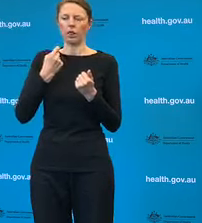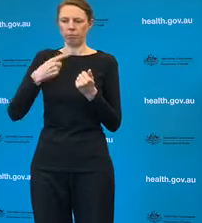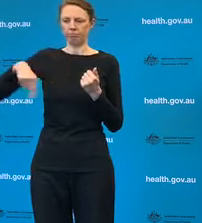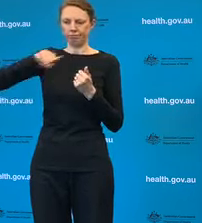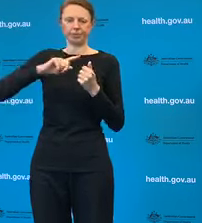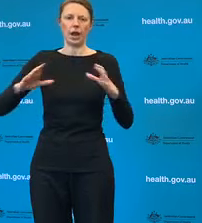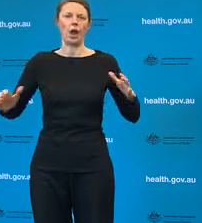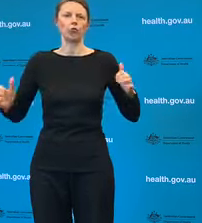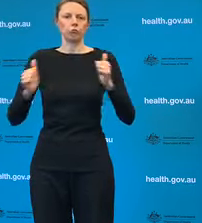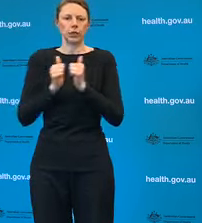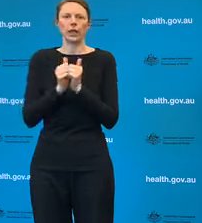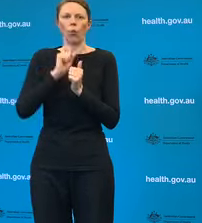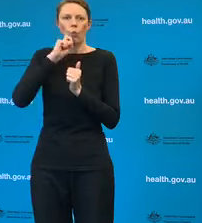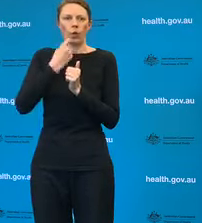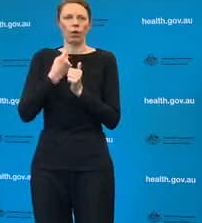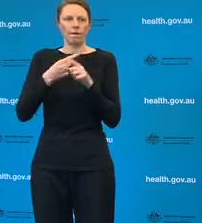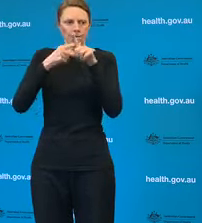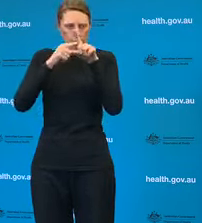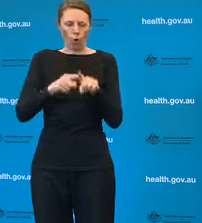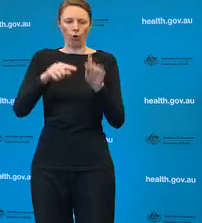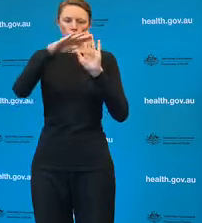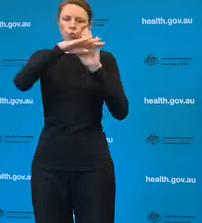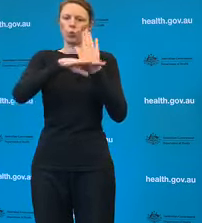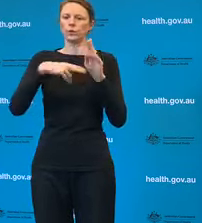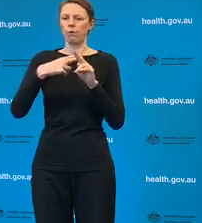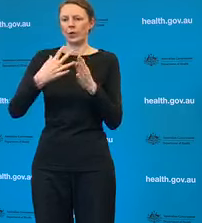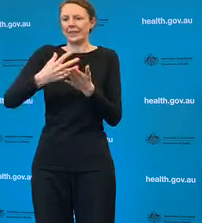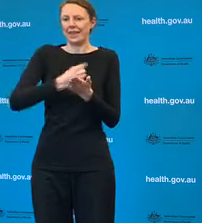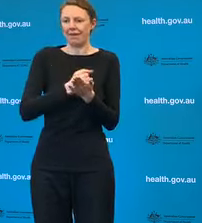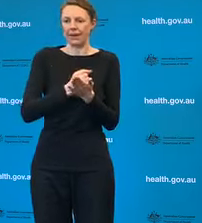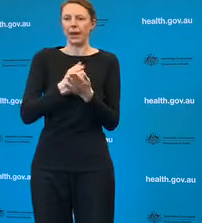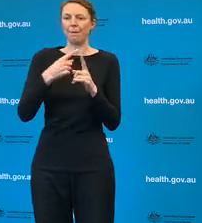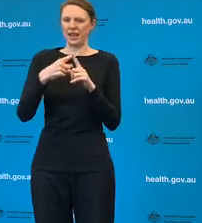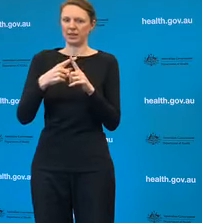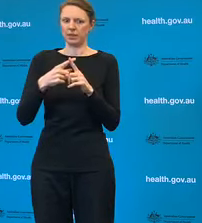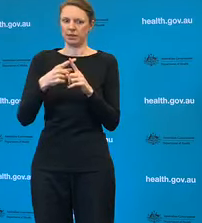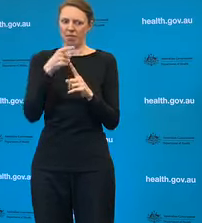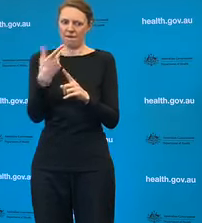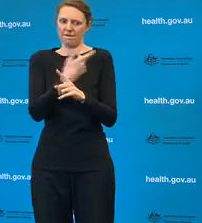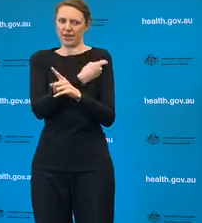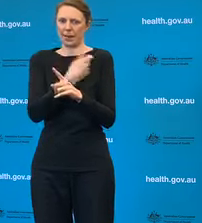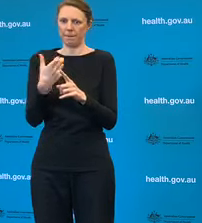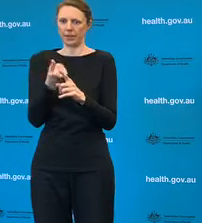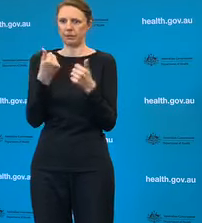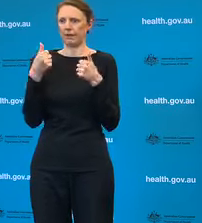demonstrating the safety and efficacy of any COVID vaccine in Australia.